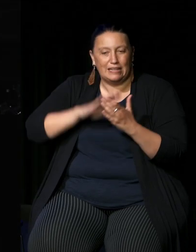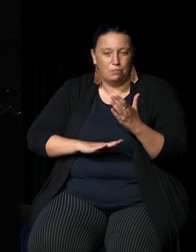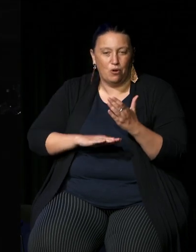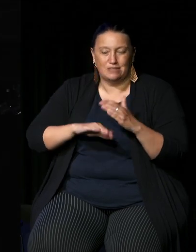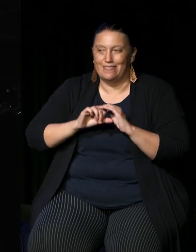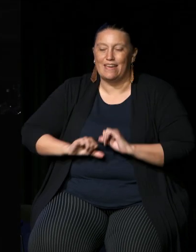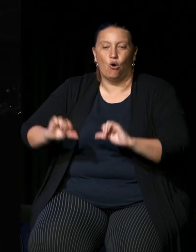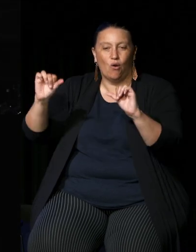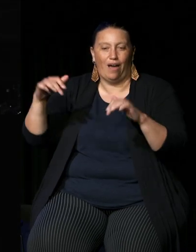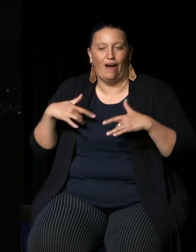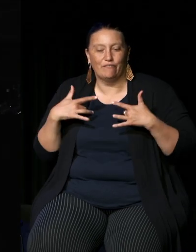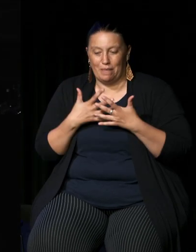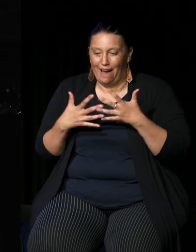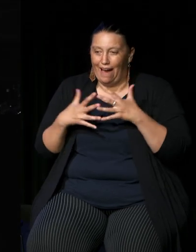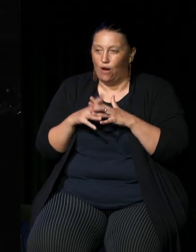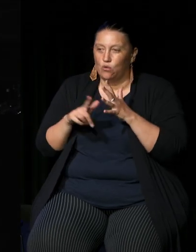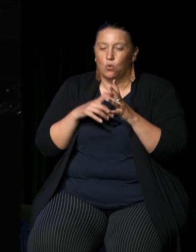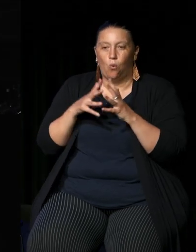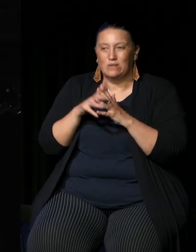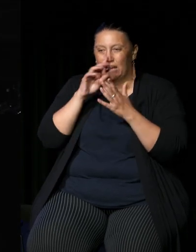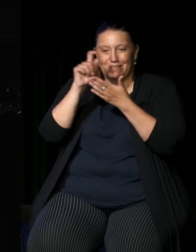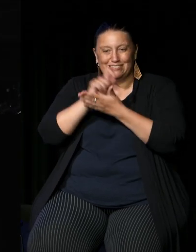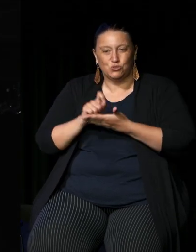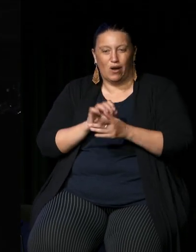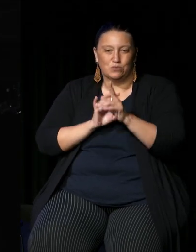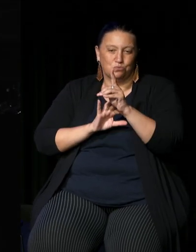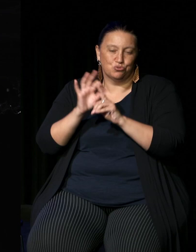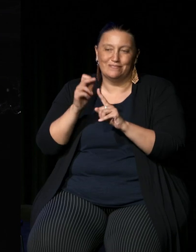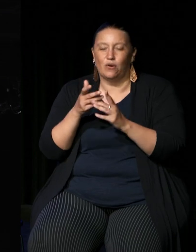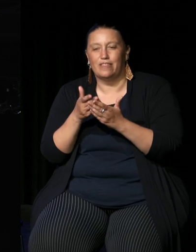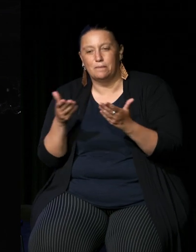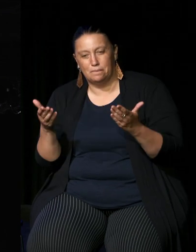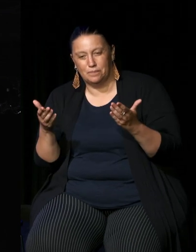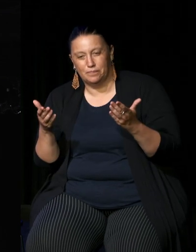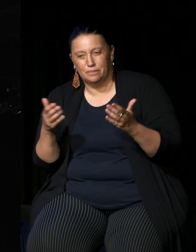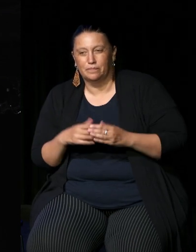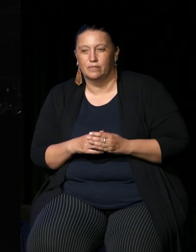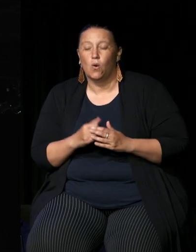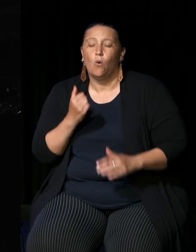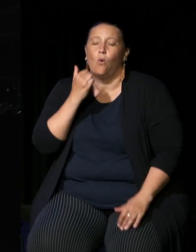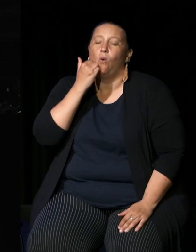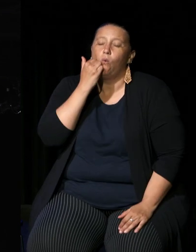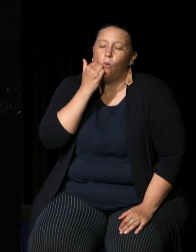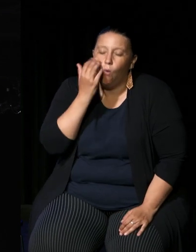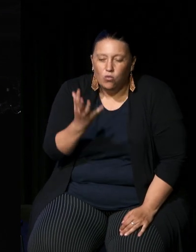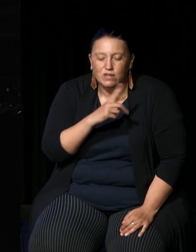laws can best be designed to make improvements and all the time we see that Indigenous people if